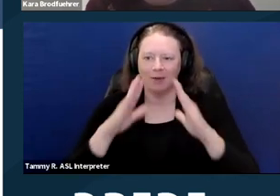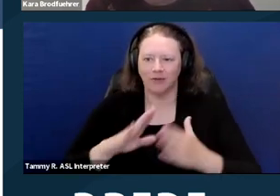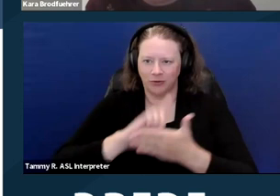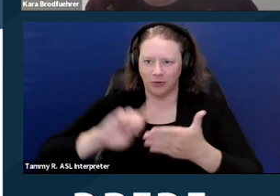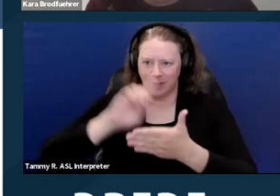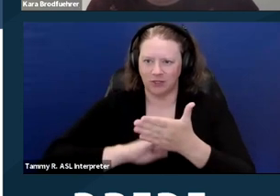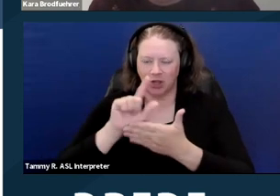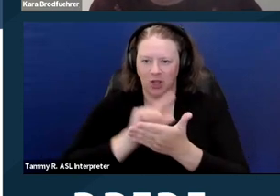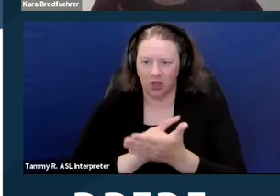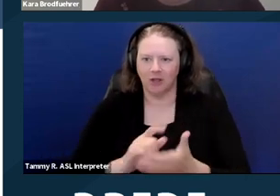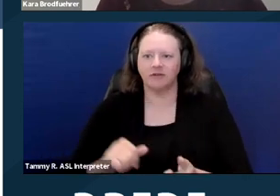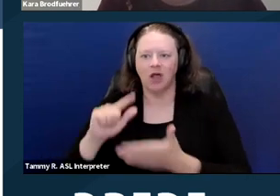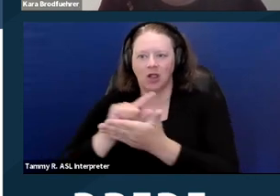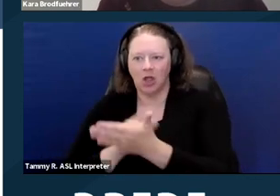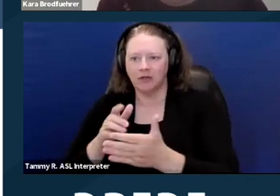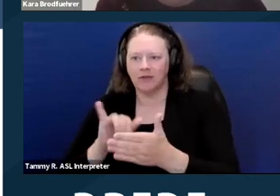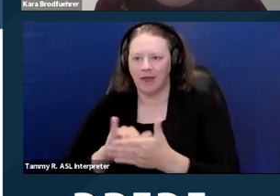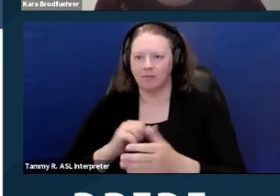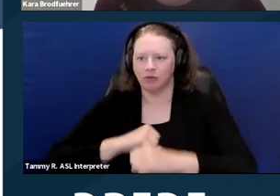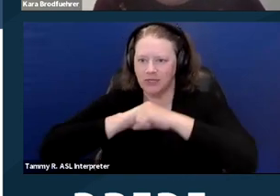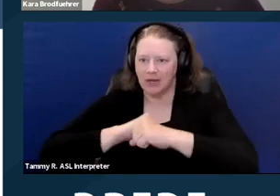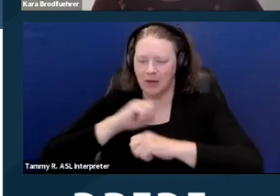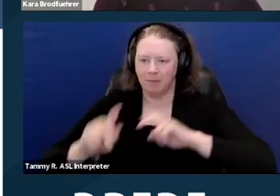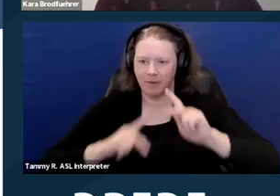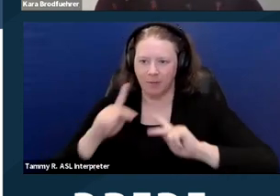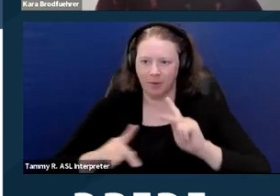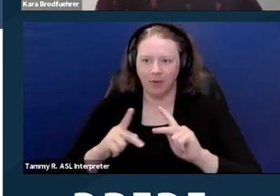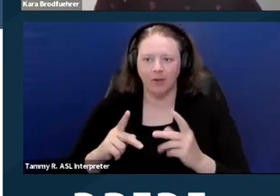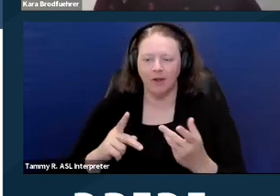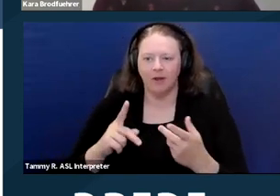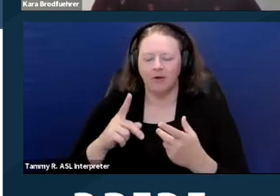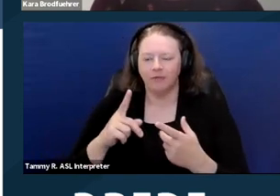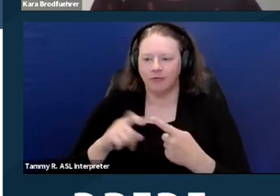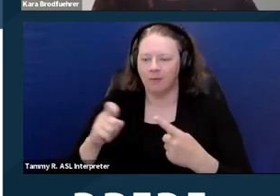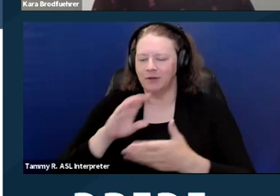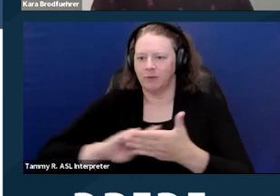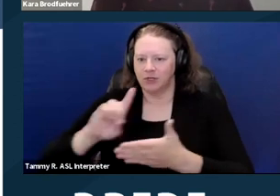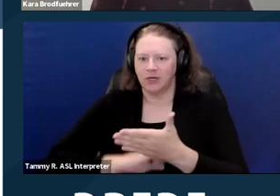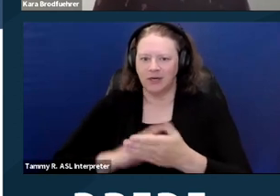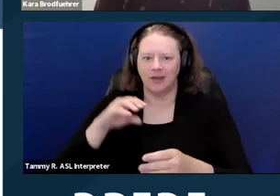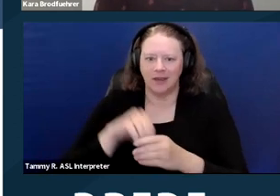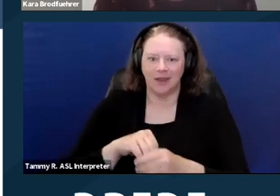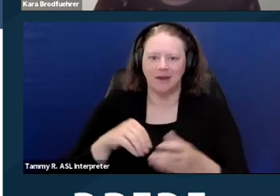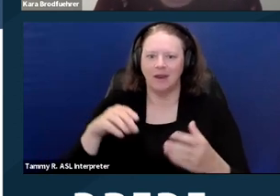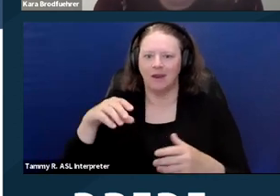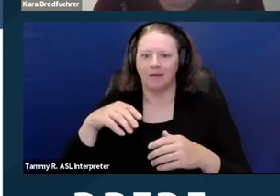laws that protect people from discrimination in public accommodations, hate violence, and human trafficking. Next slide.